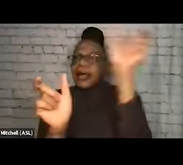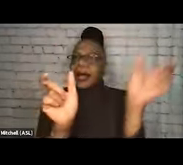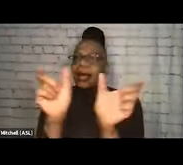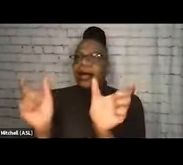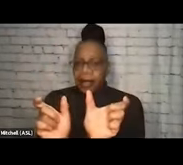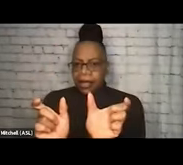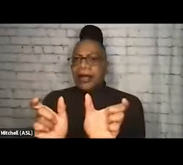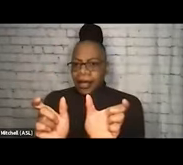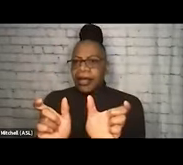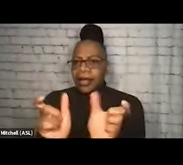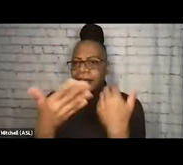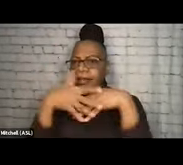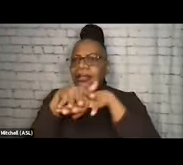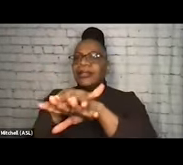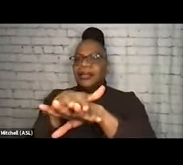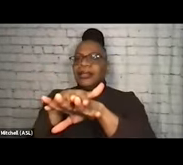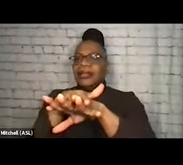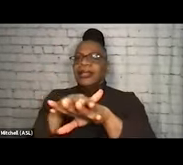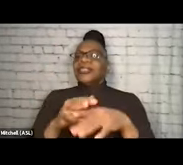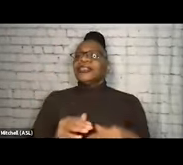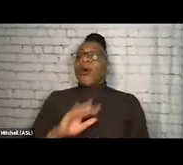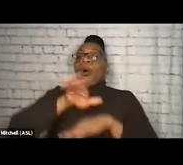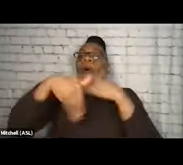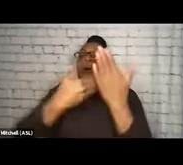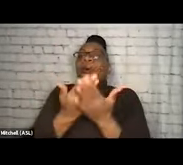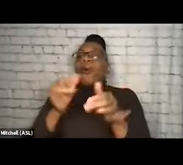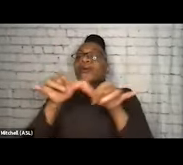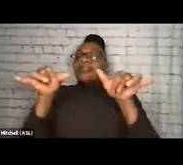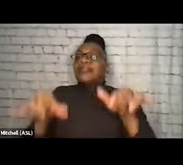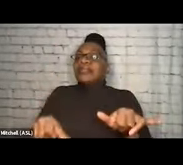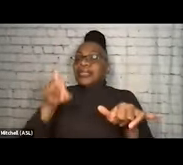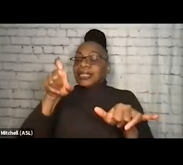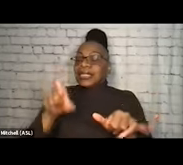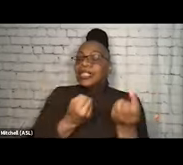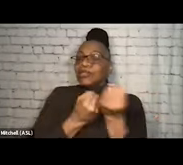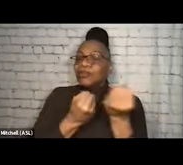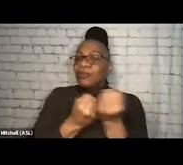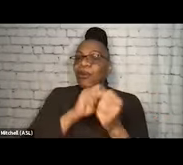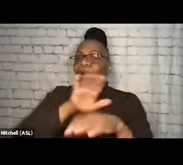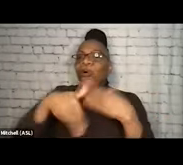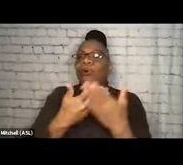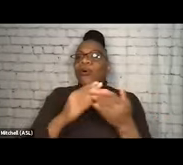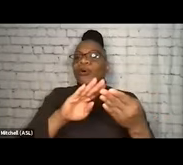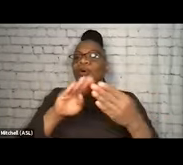our systems need to support all community members. And as we touched on in the stigma slide,